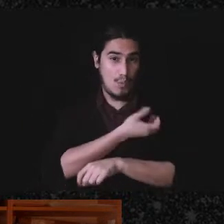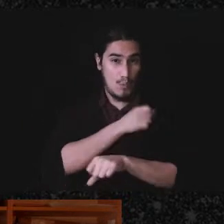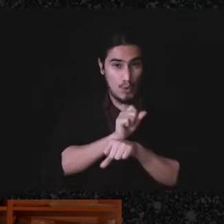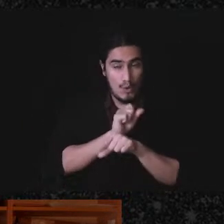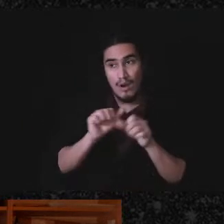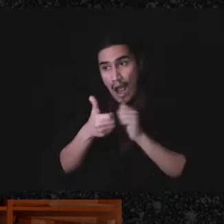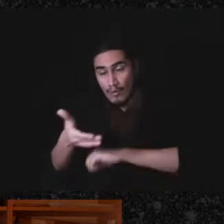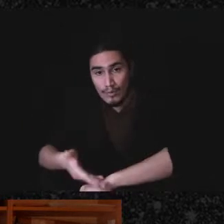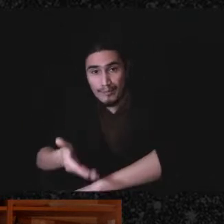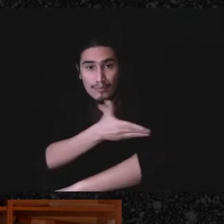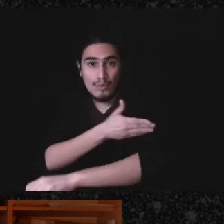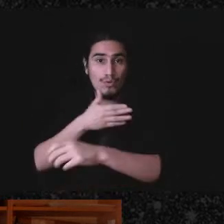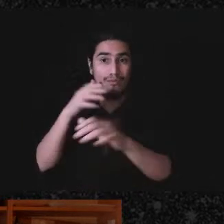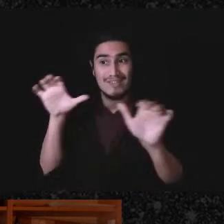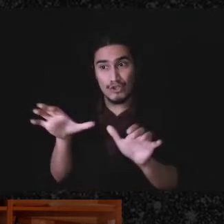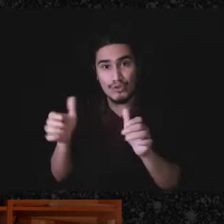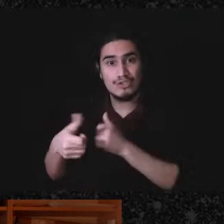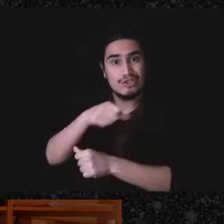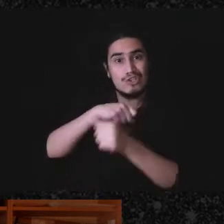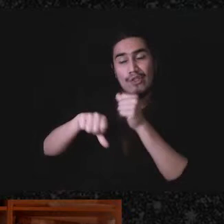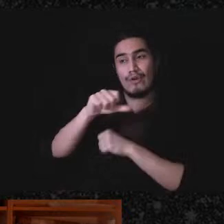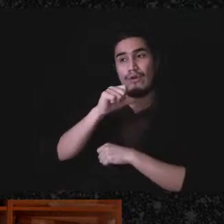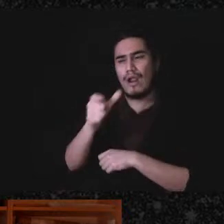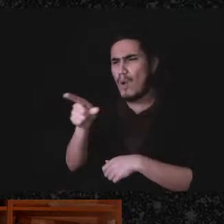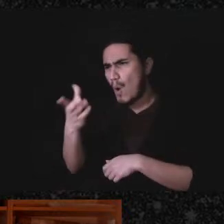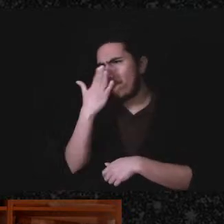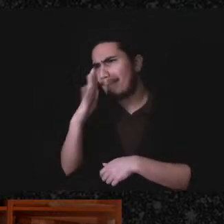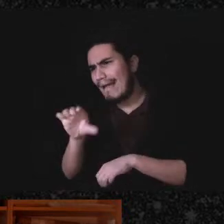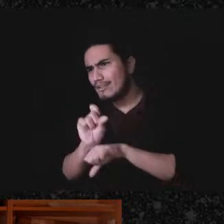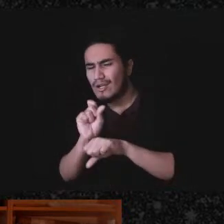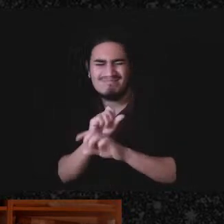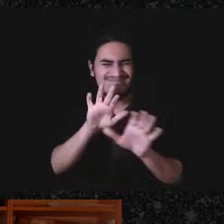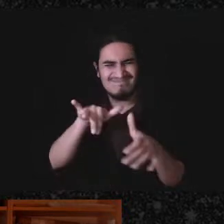instead of just, like, getting told they're doing a bad job later. All - of these many tools,